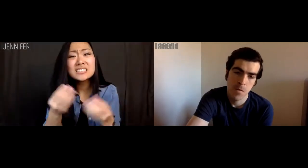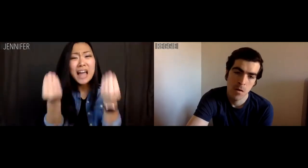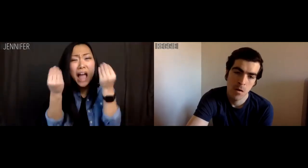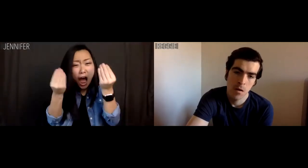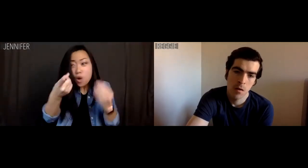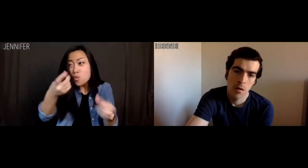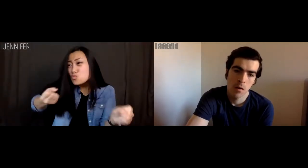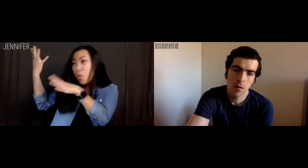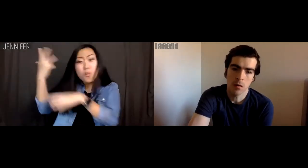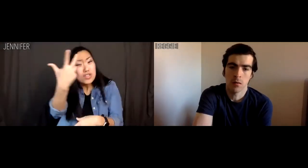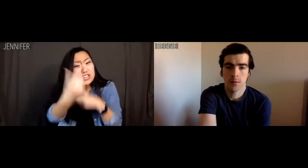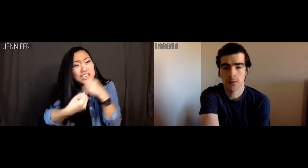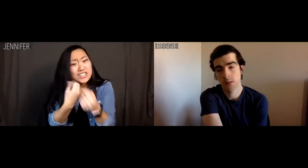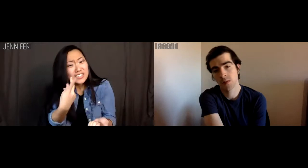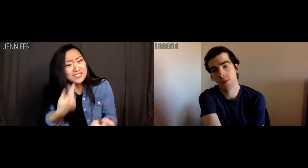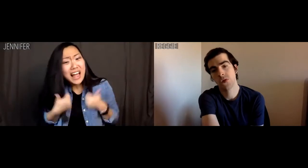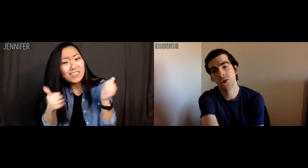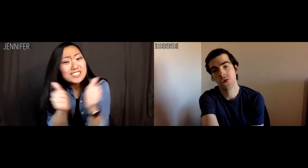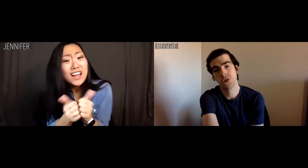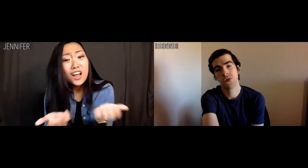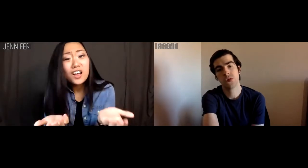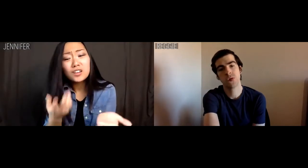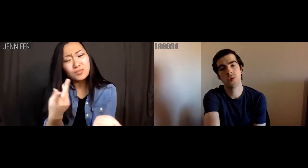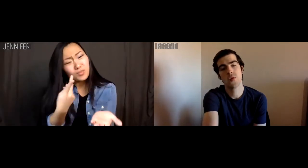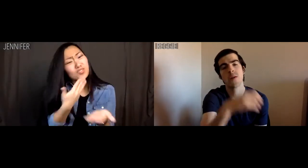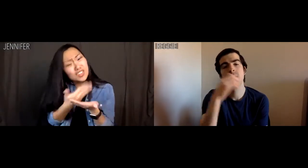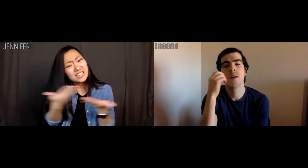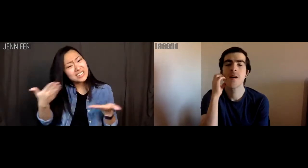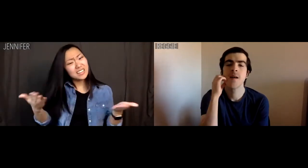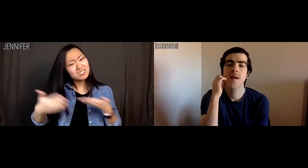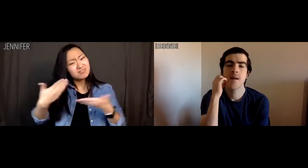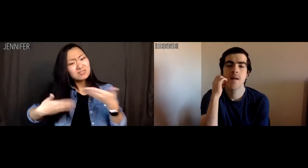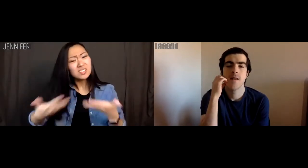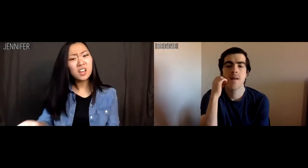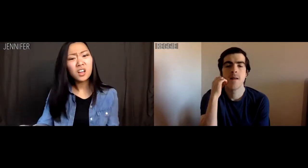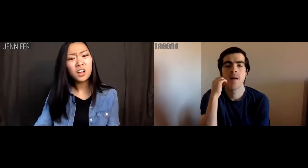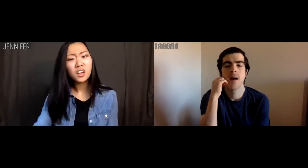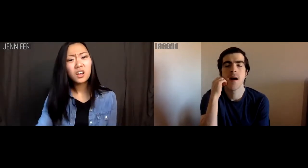How can you throw away three years of our lives? We have a good thing going here!